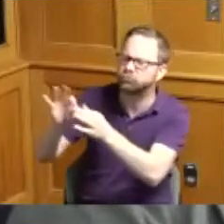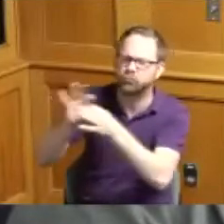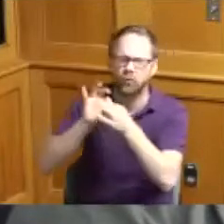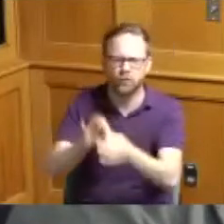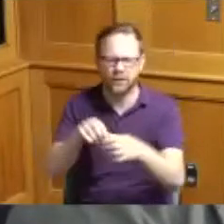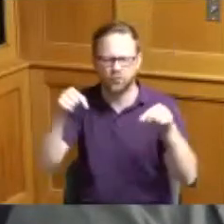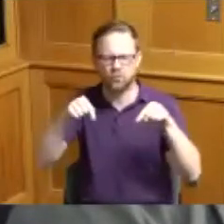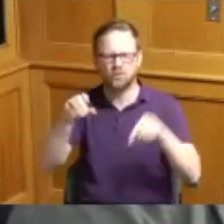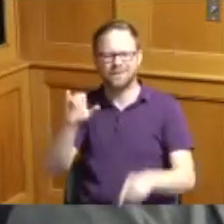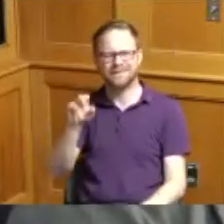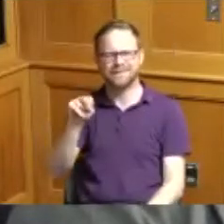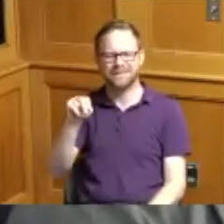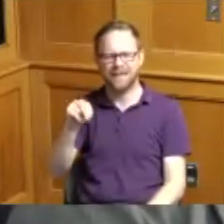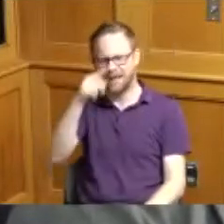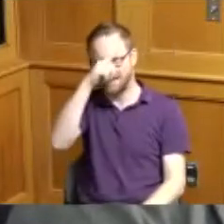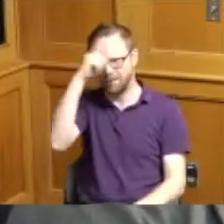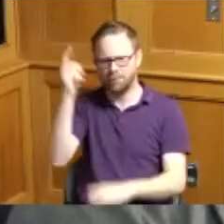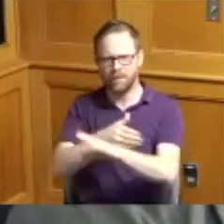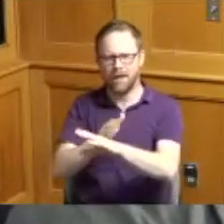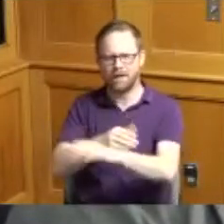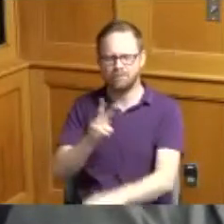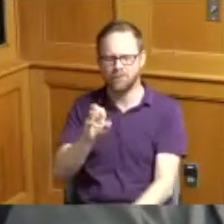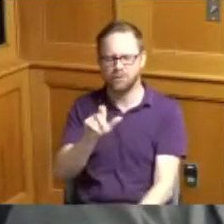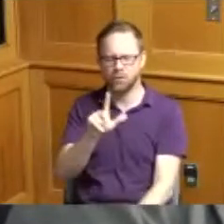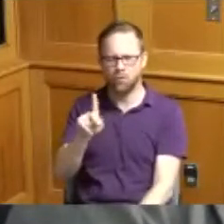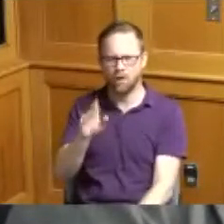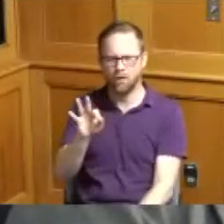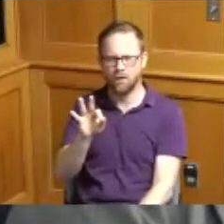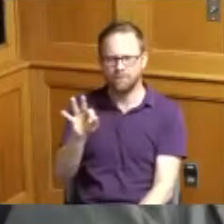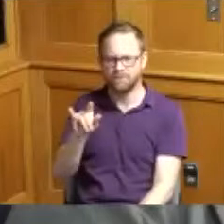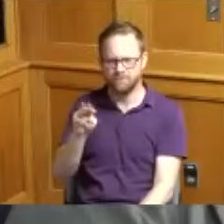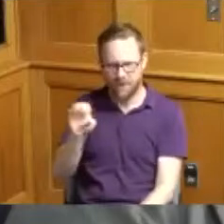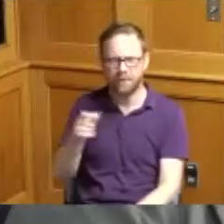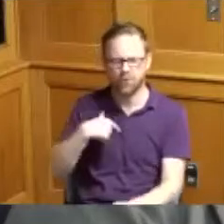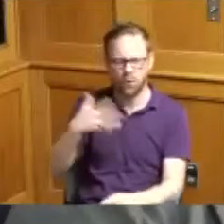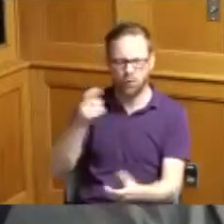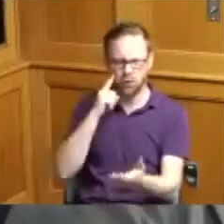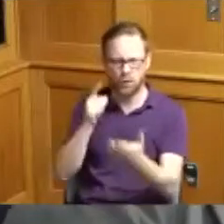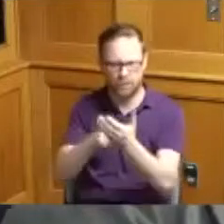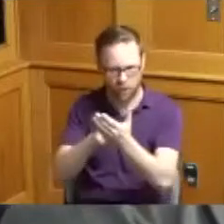and what we're doing here in Hamilton County so just wanted to acknowledge that too sorry thank